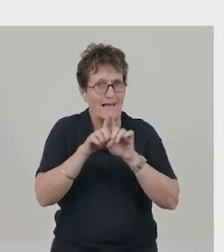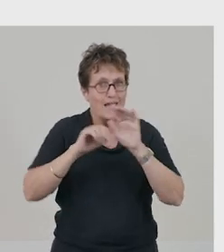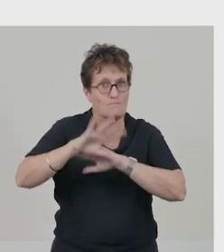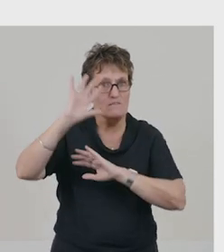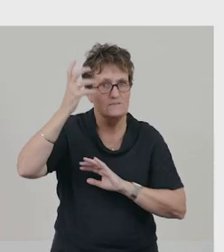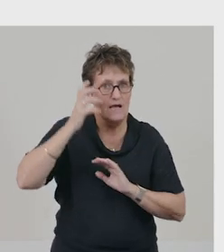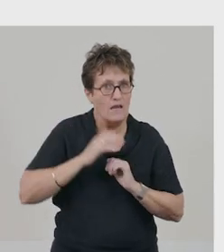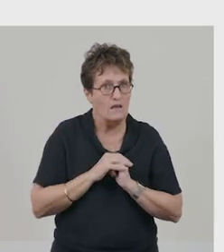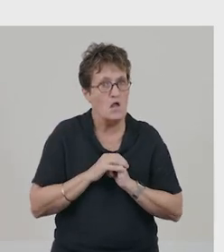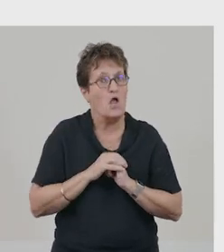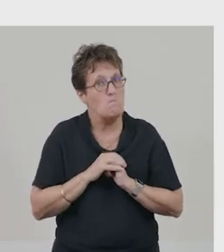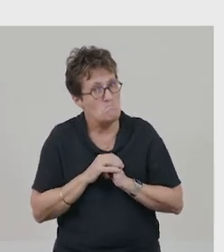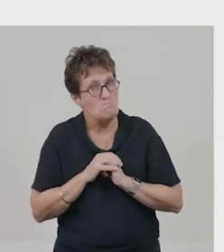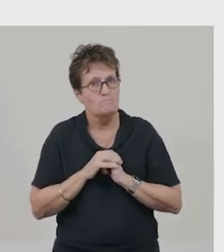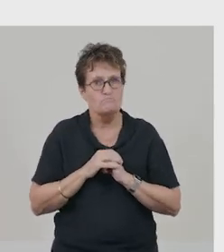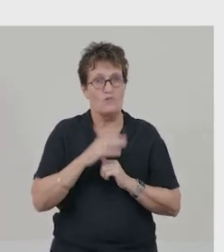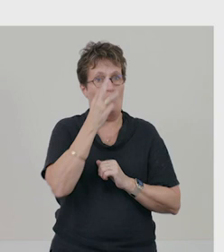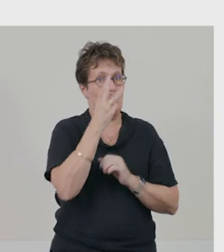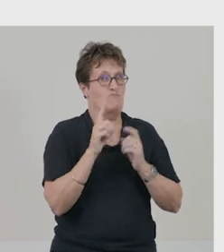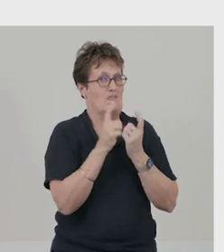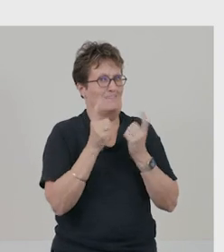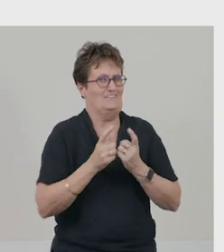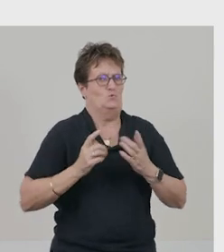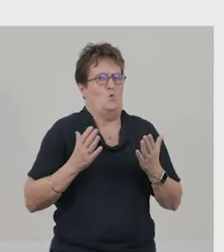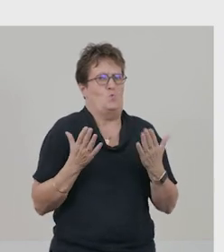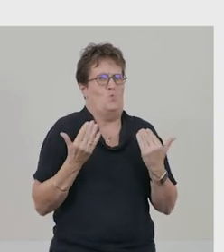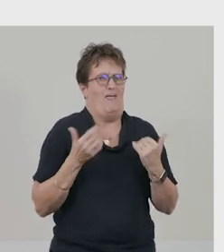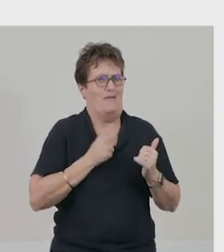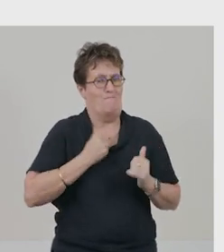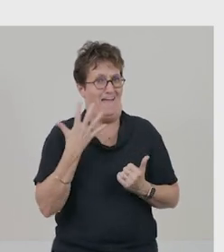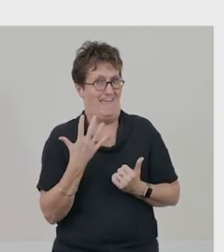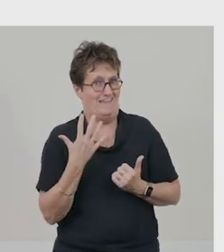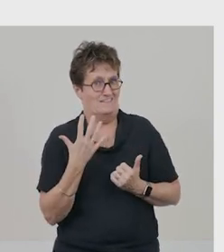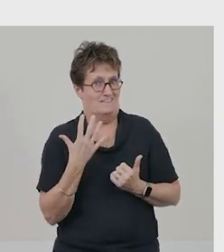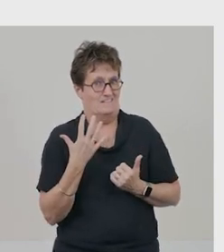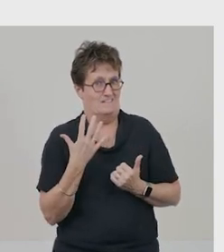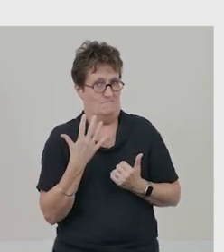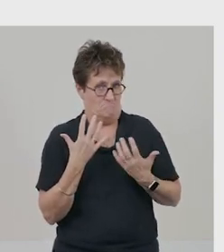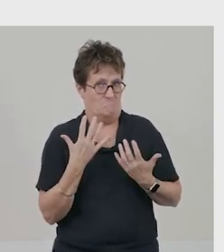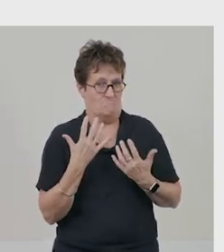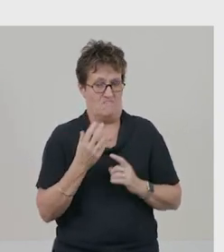Well, our data shows that three materials were cooler than my hand.